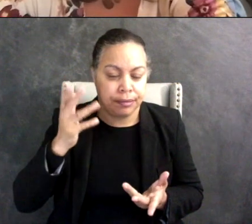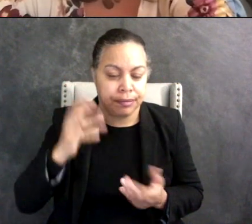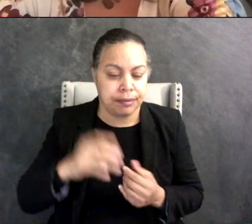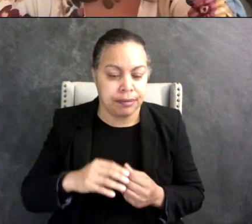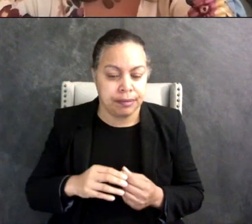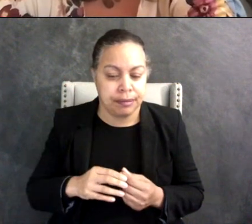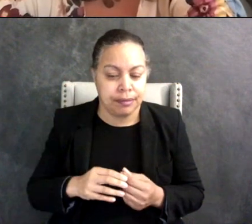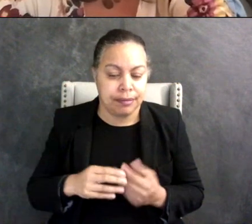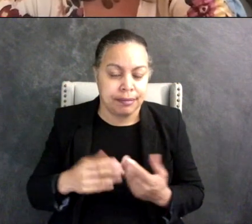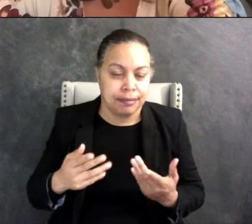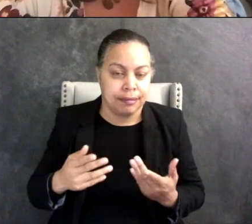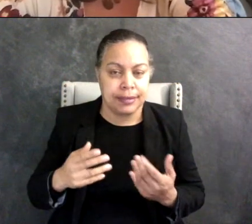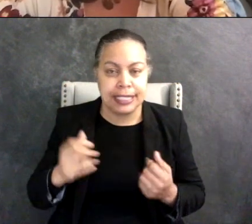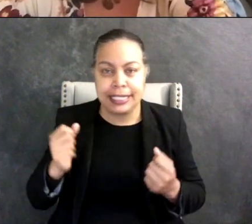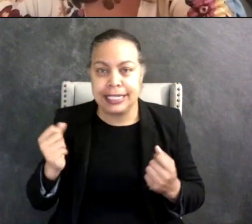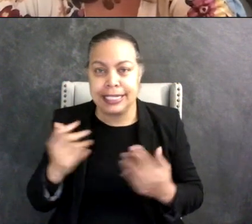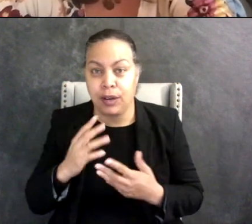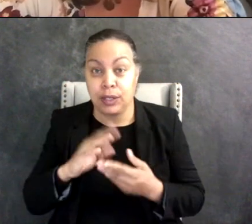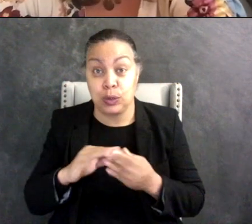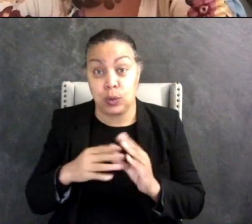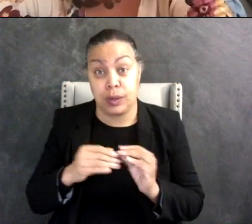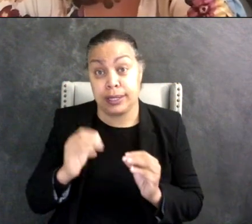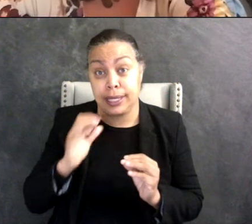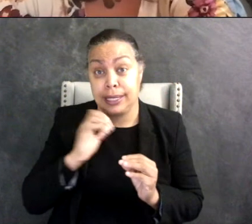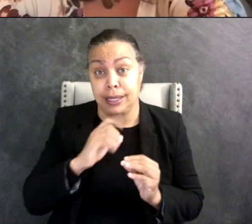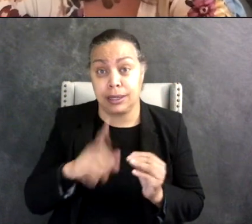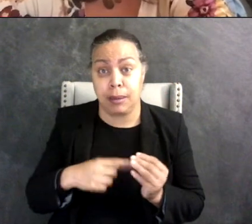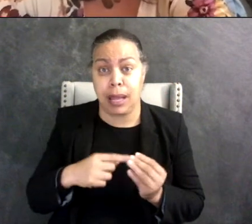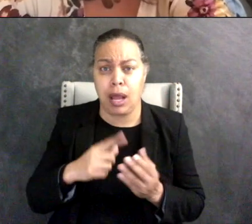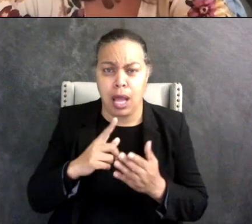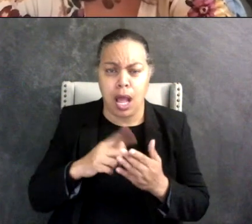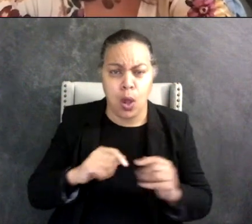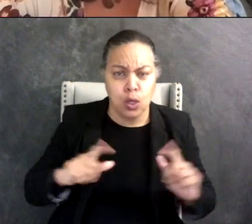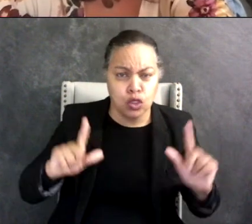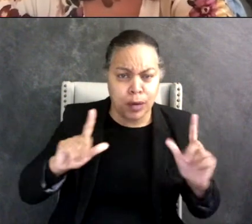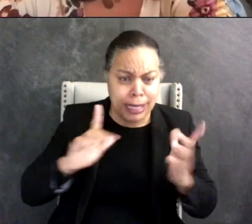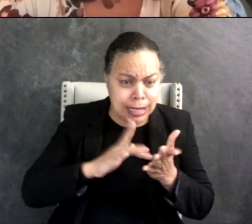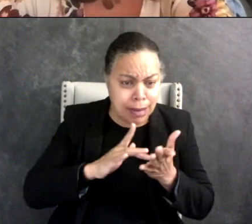you know scary stories I guess about you know what screen time will do to their kids and and so